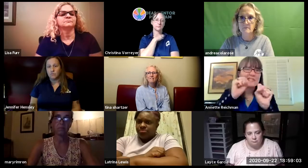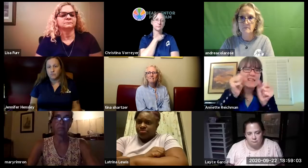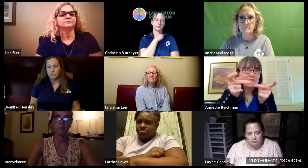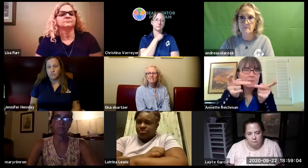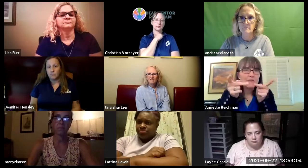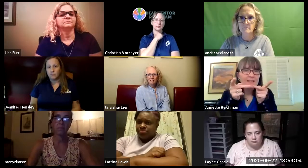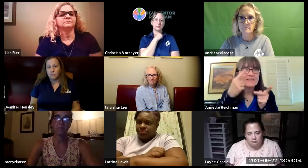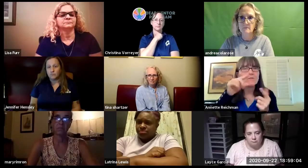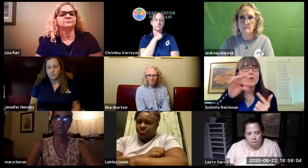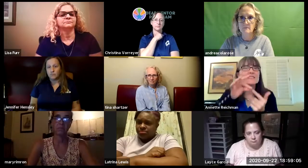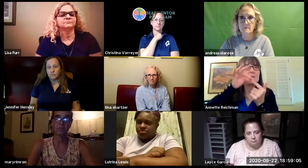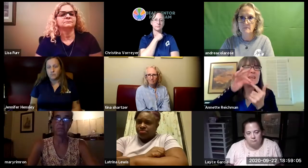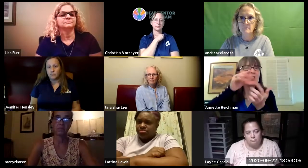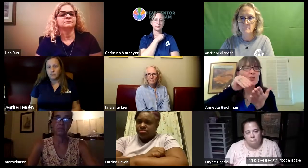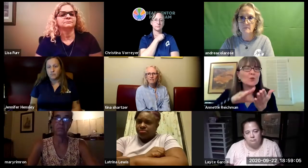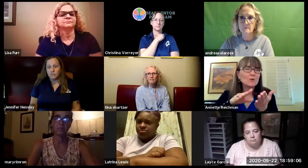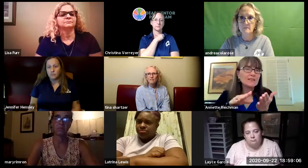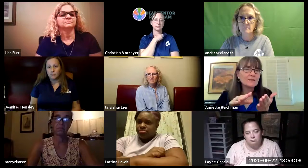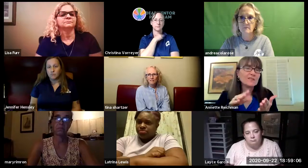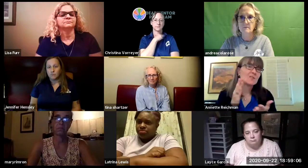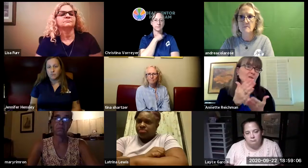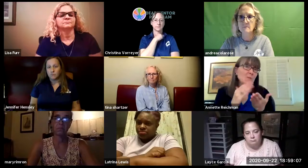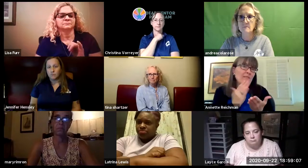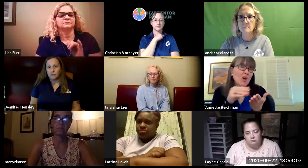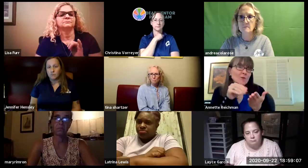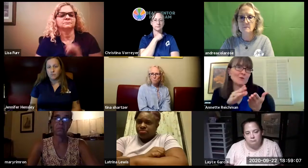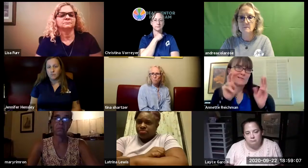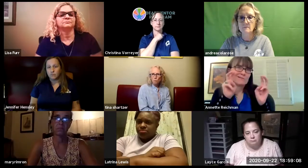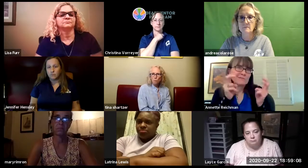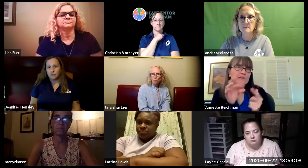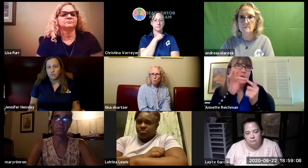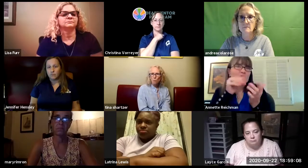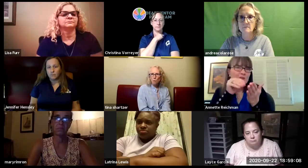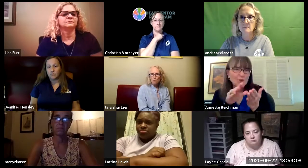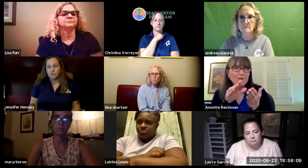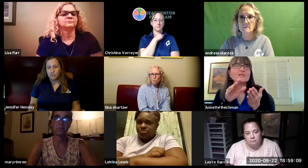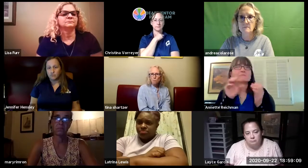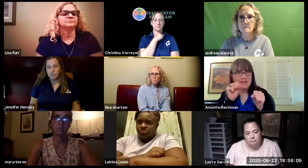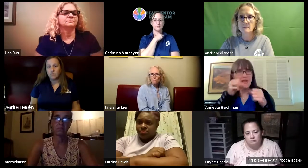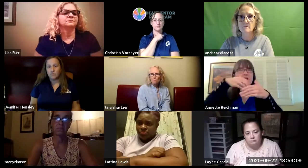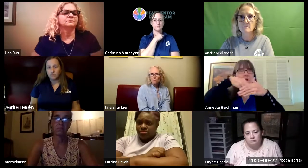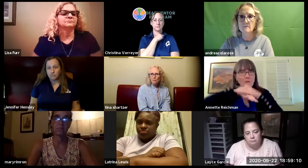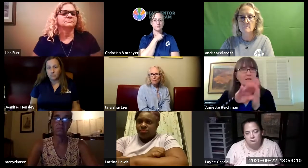are providing that safe place for certain students